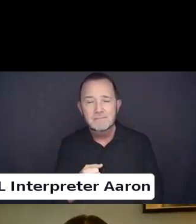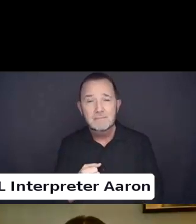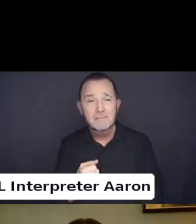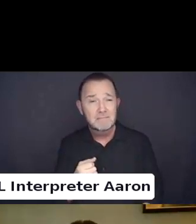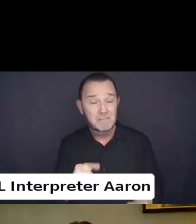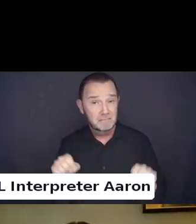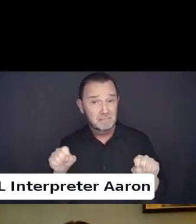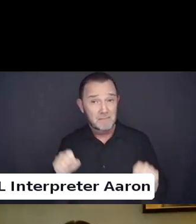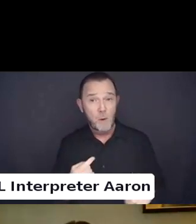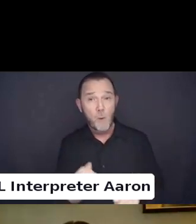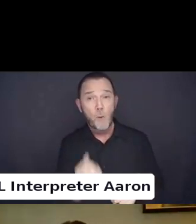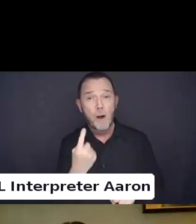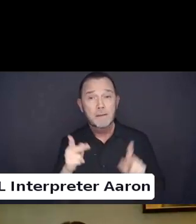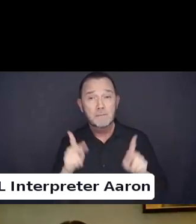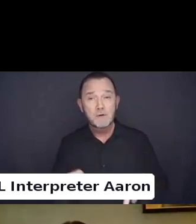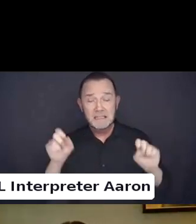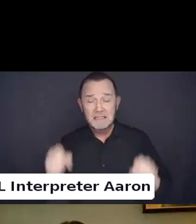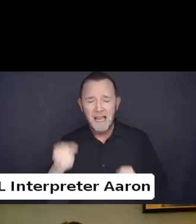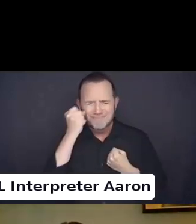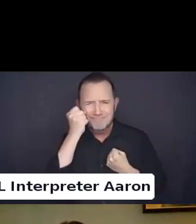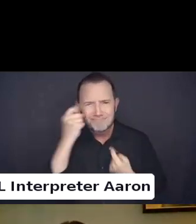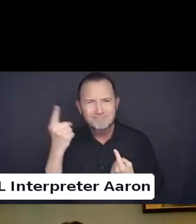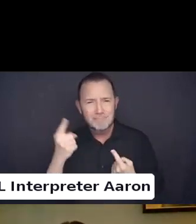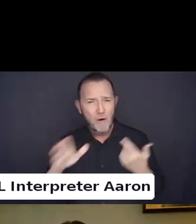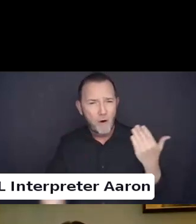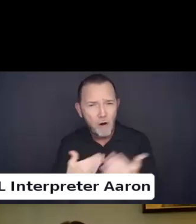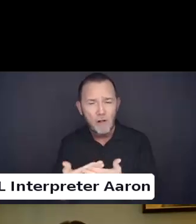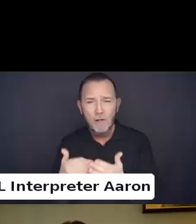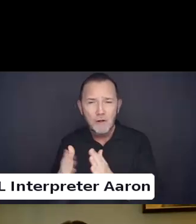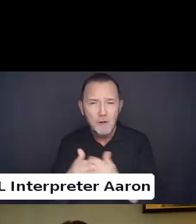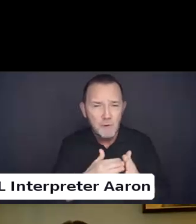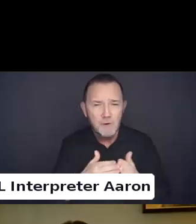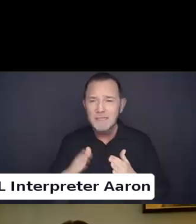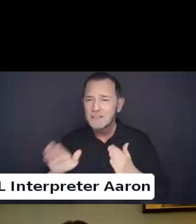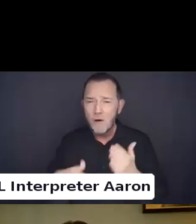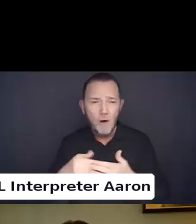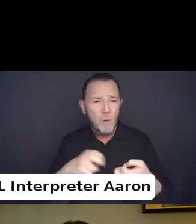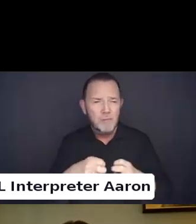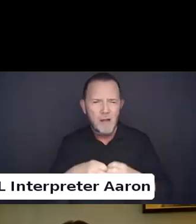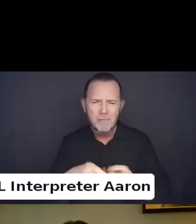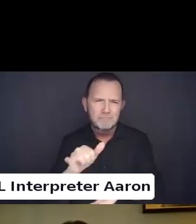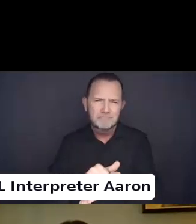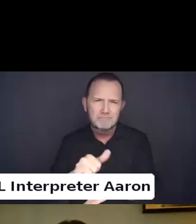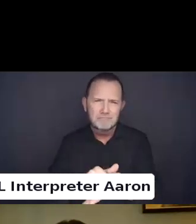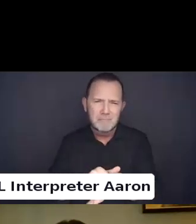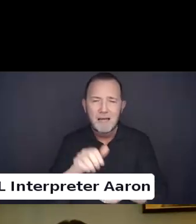All communities or all issues from a personal standpoint. An ally ship is important. An ally is a verb. It means doing.